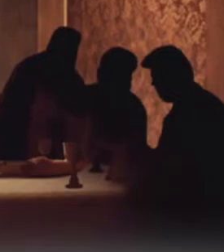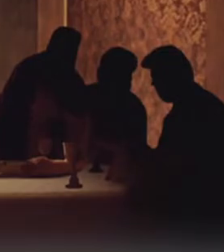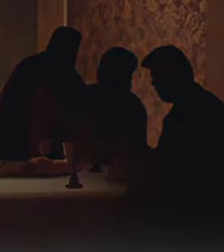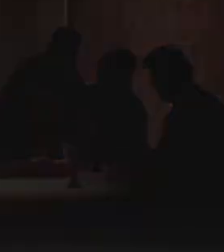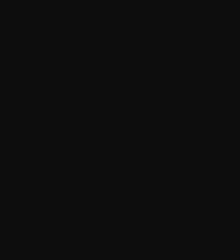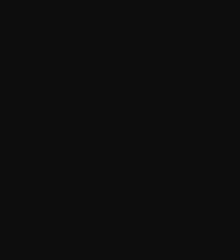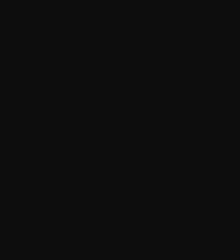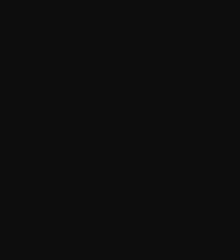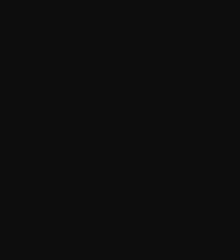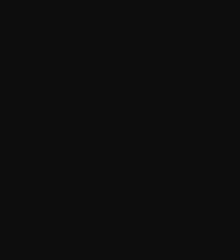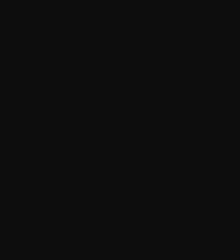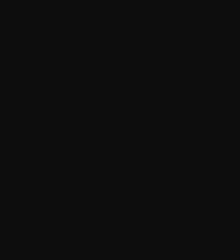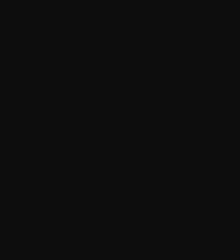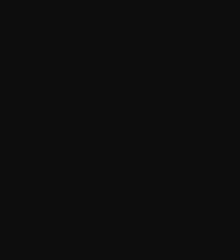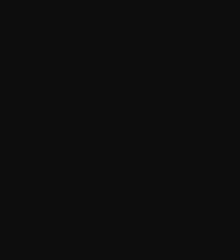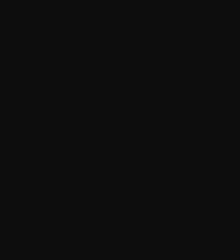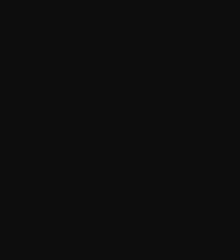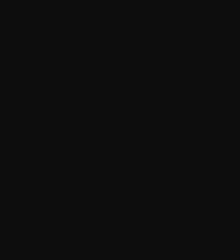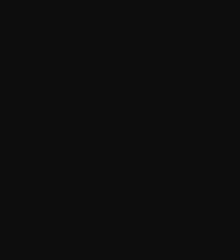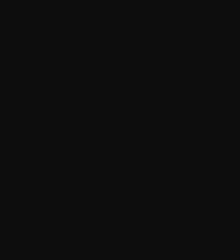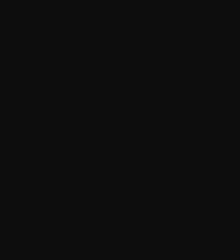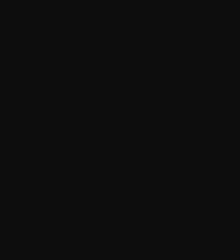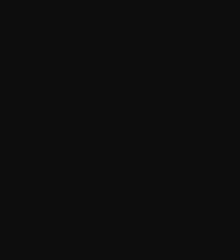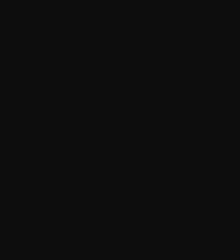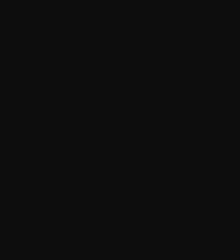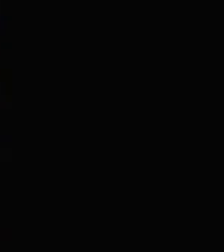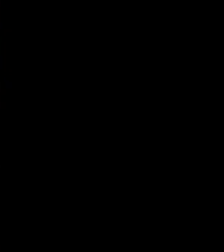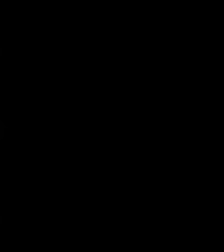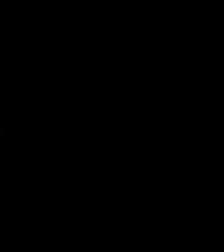A round of applause.